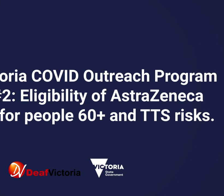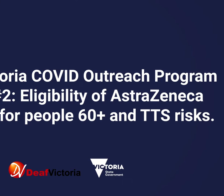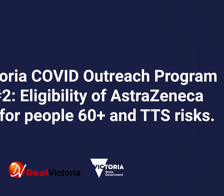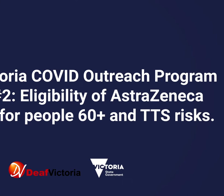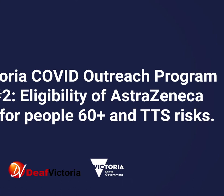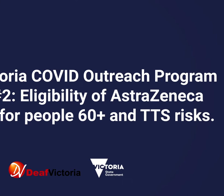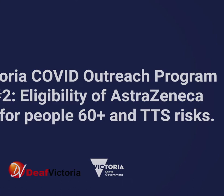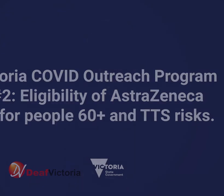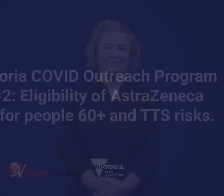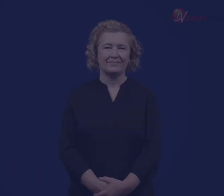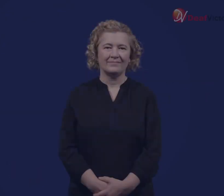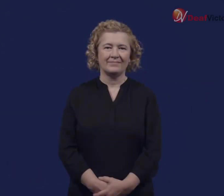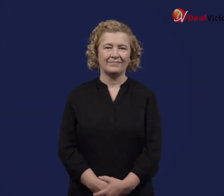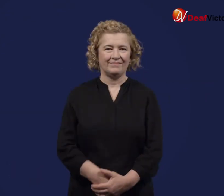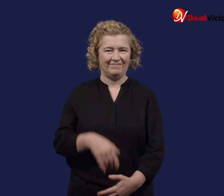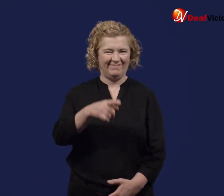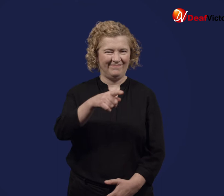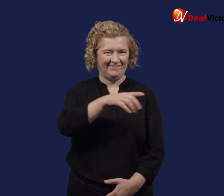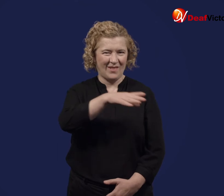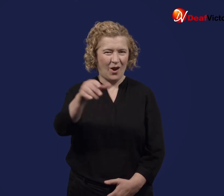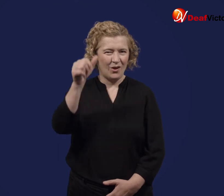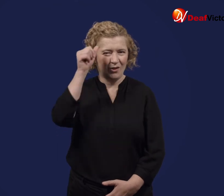Following the spread of coronavirus (COVID-19) last year, Australia acquired